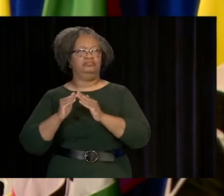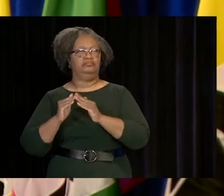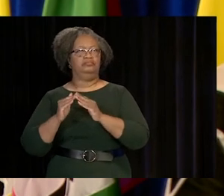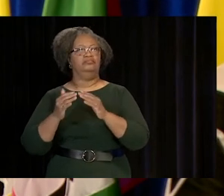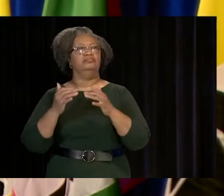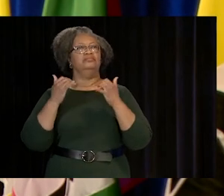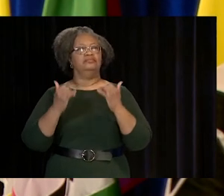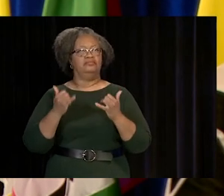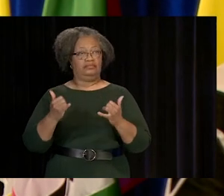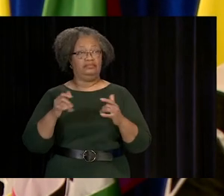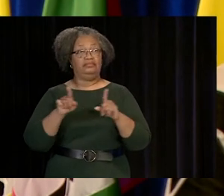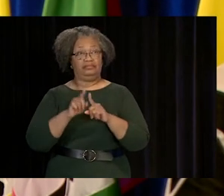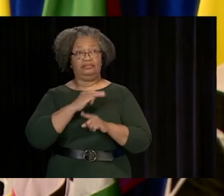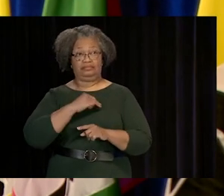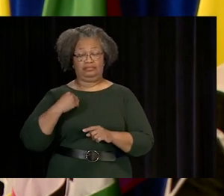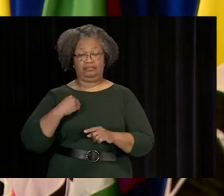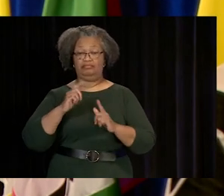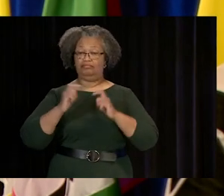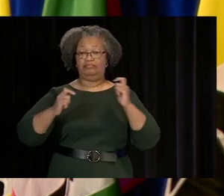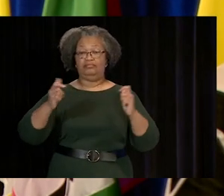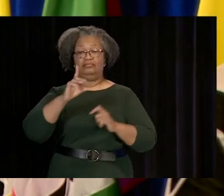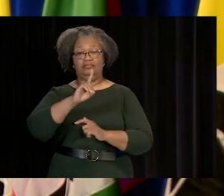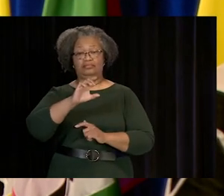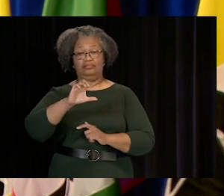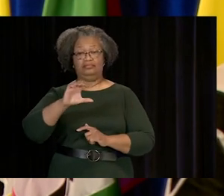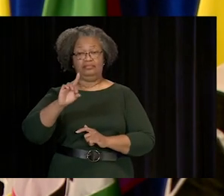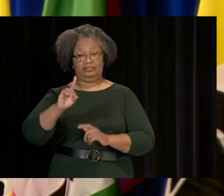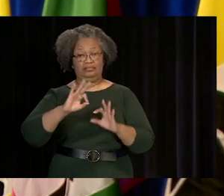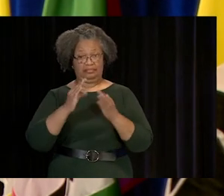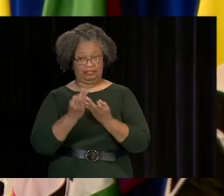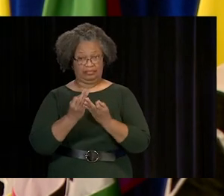I ALSO WANT TO CONGRATULATE YOUR SUPPORT SYSTEM.